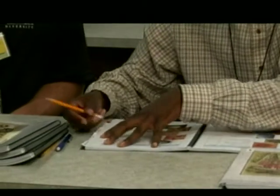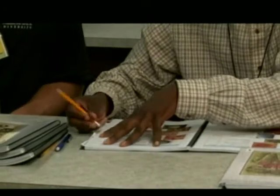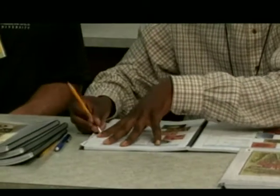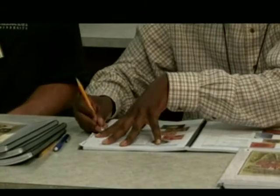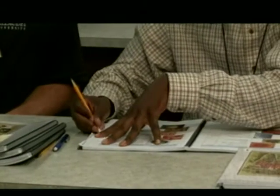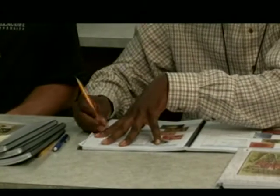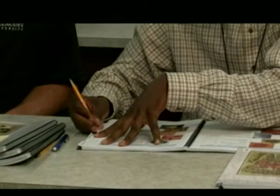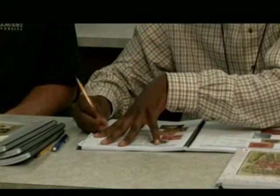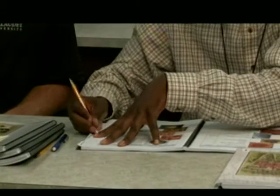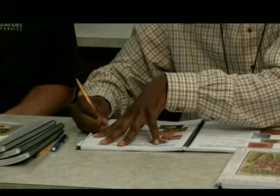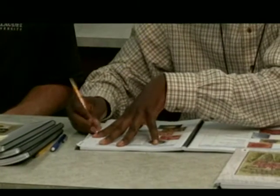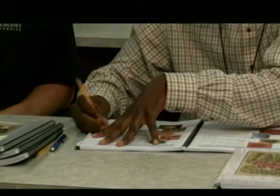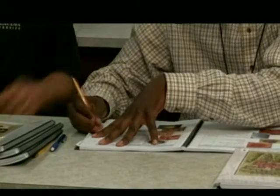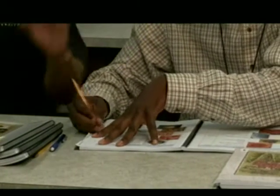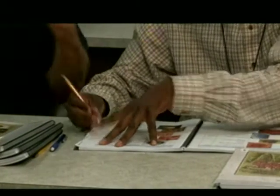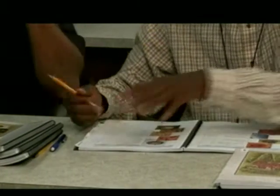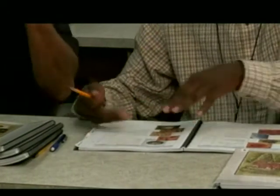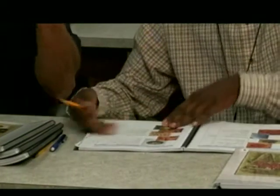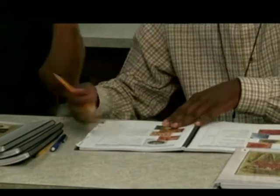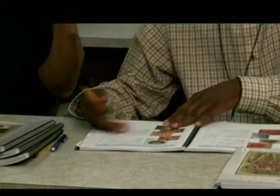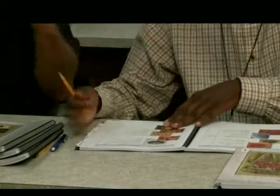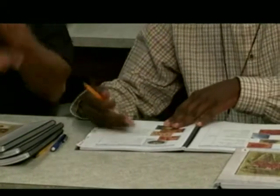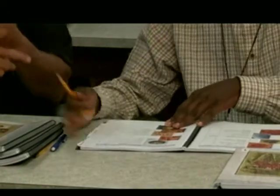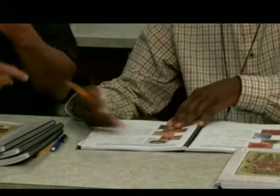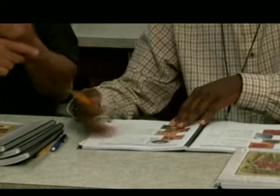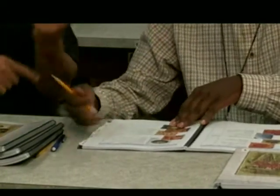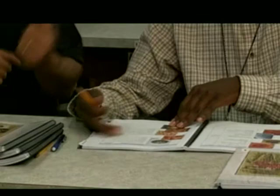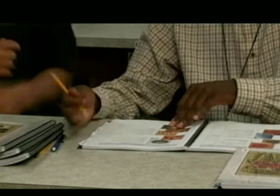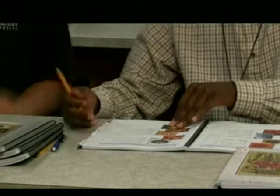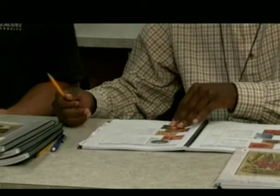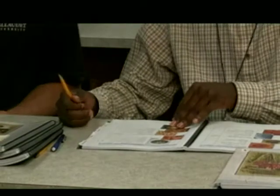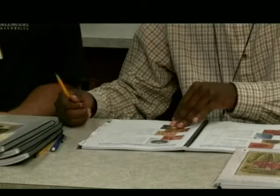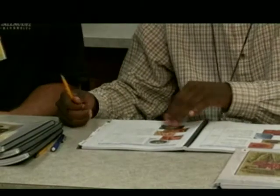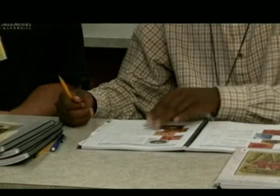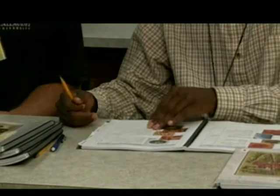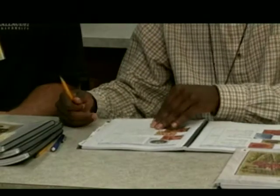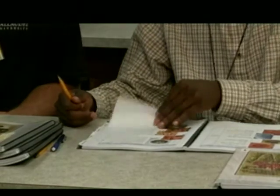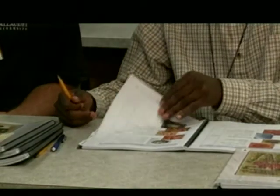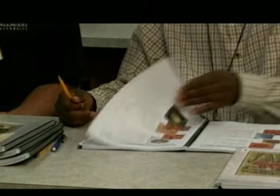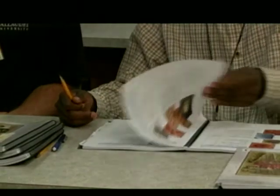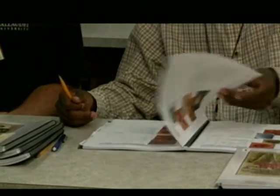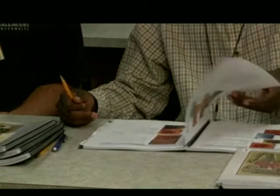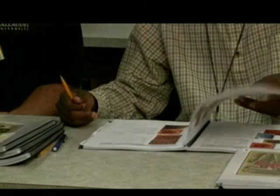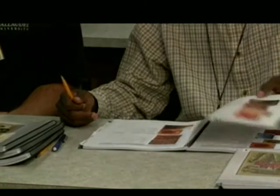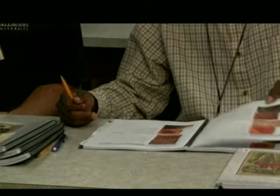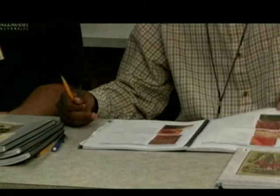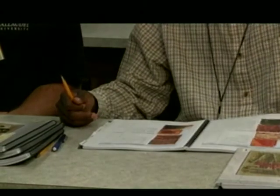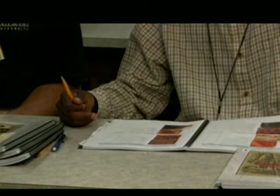through the test copies to make sure there are no stray marks or indications where someone has accidentally checked off an